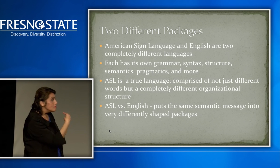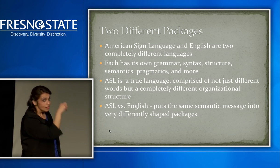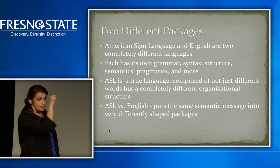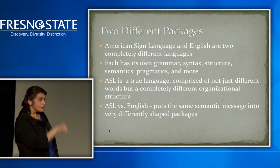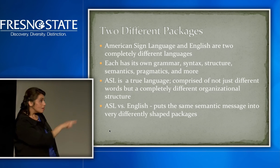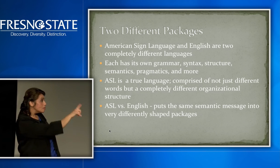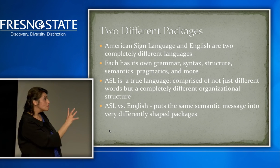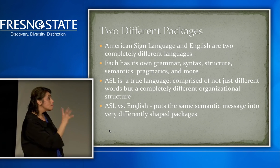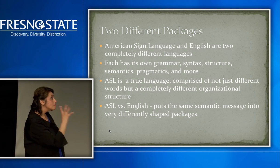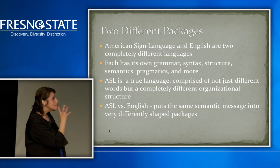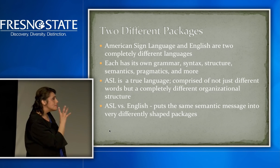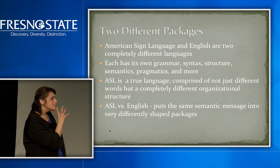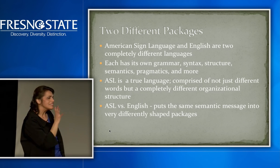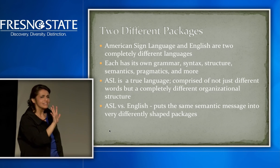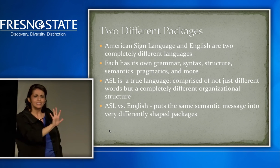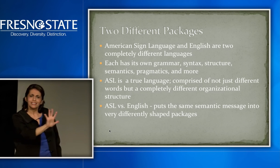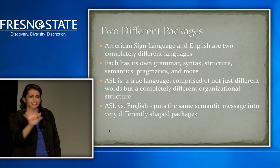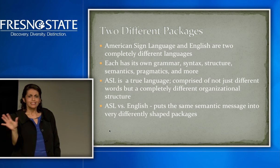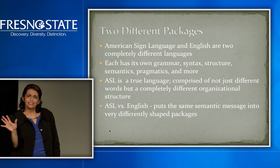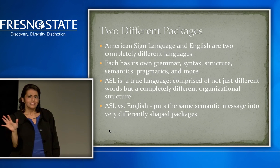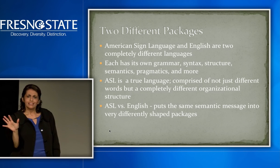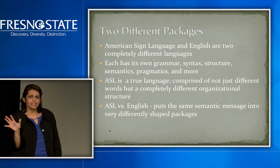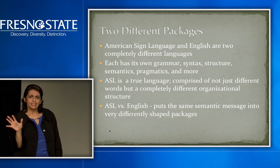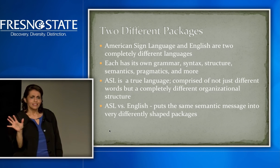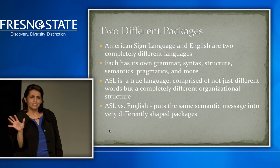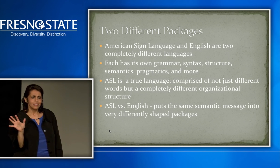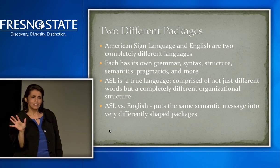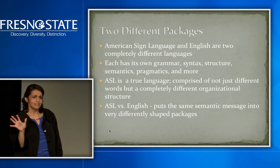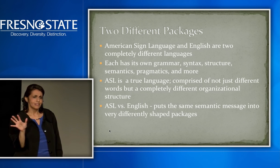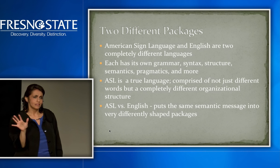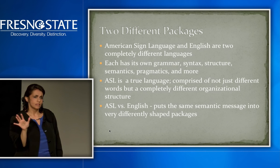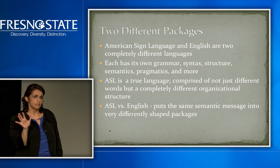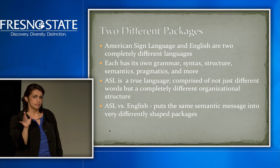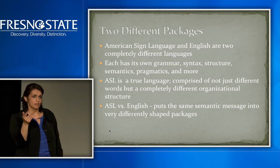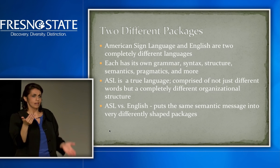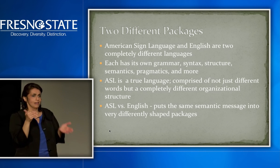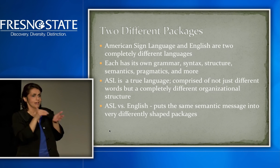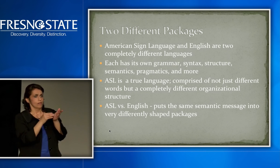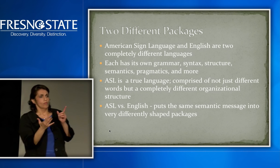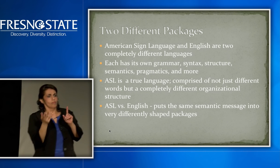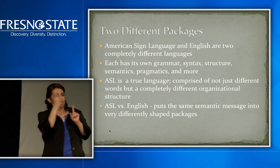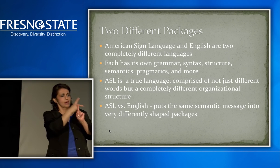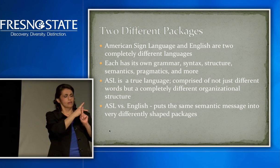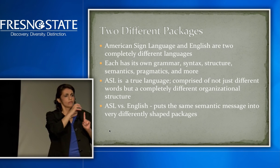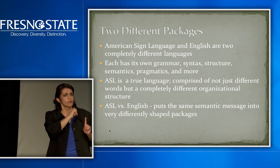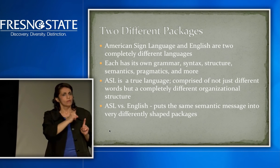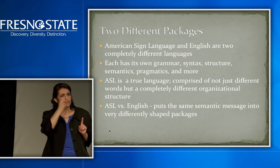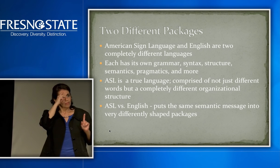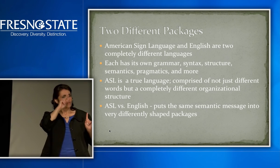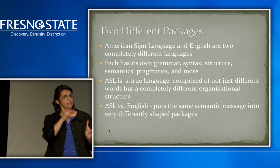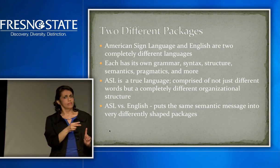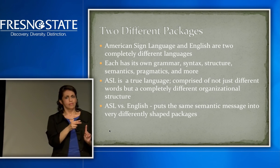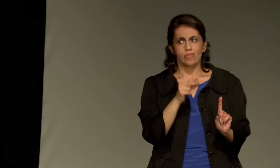Don't ask, can you lip read me? Can you talk? That's not okay.